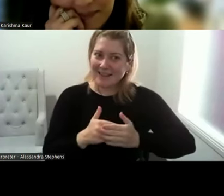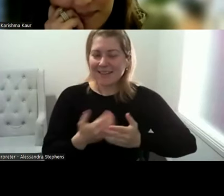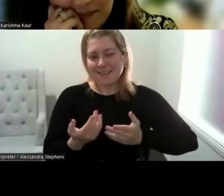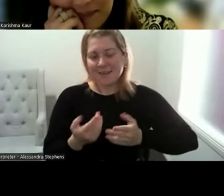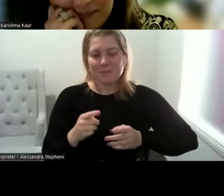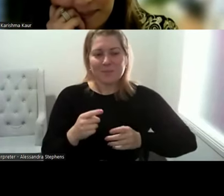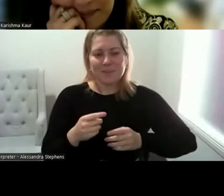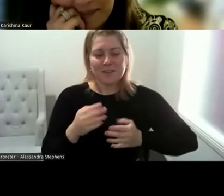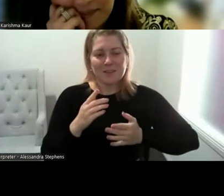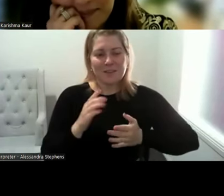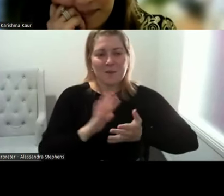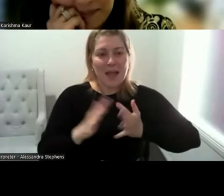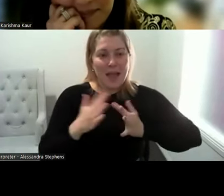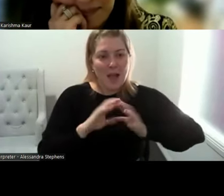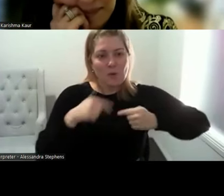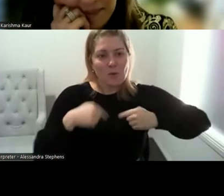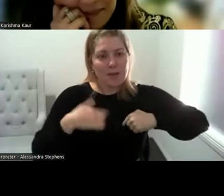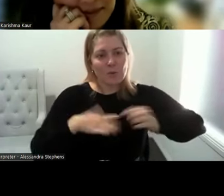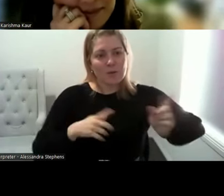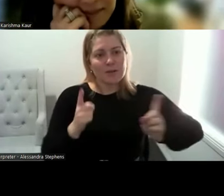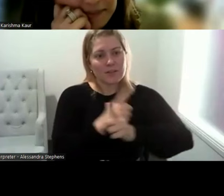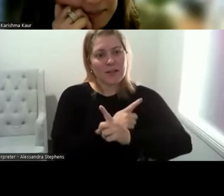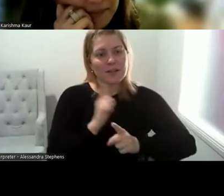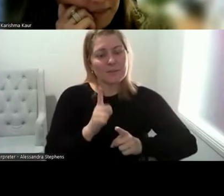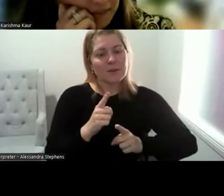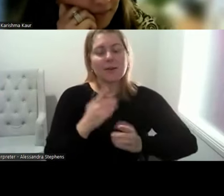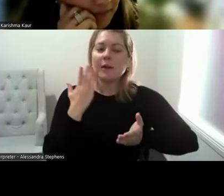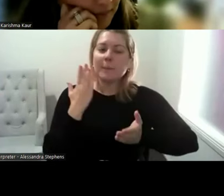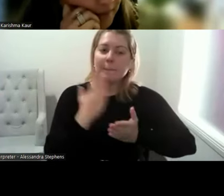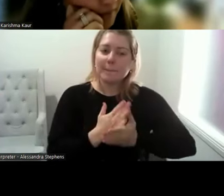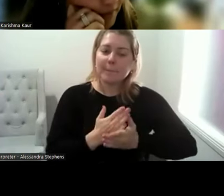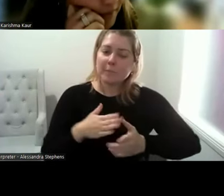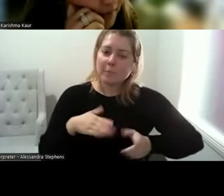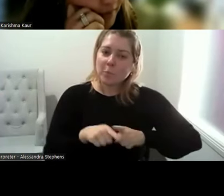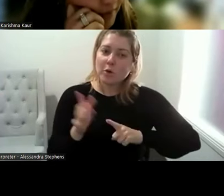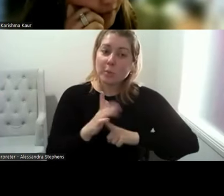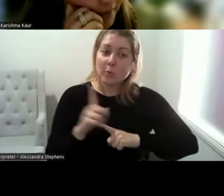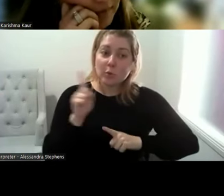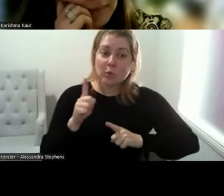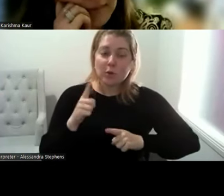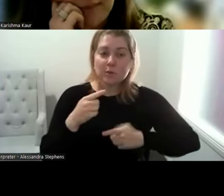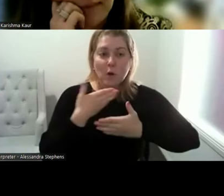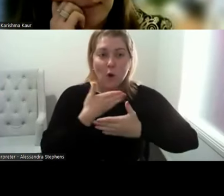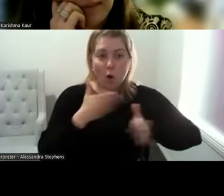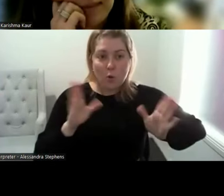of what we want to change. But having open and respectful communication around sexual pleasure